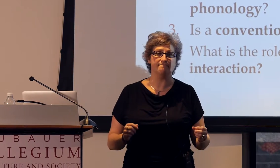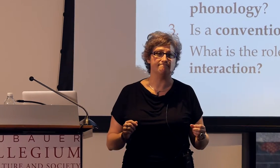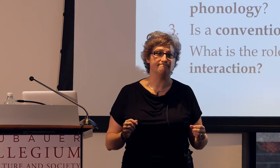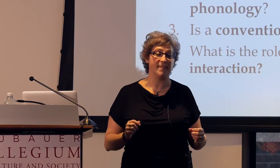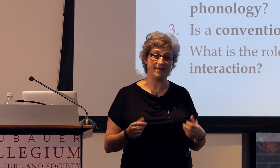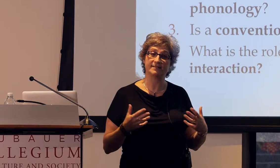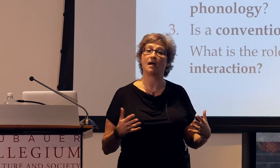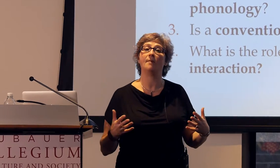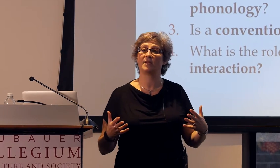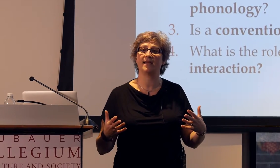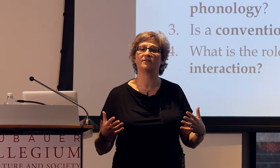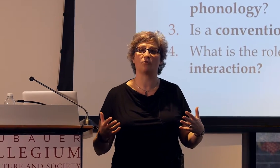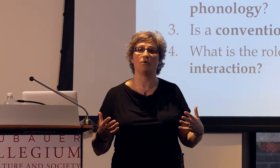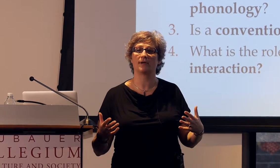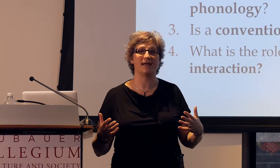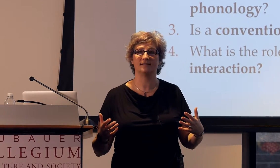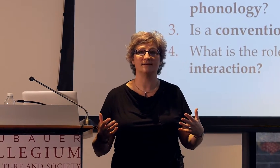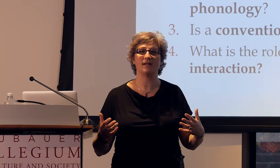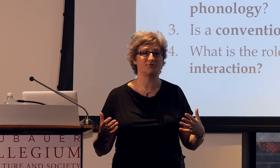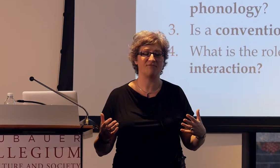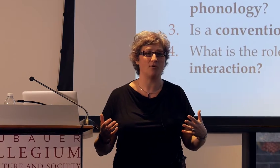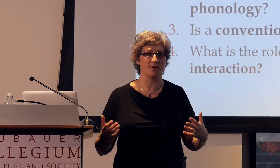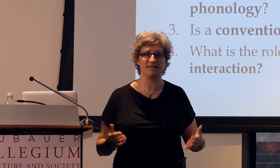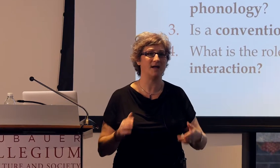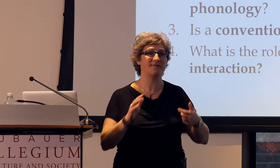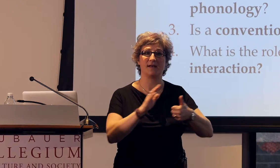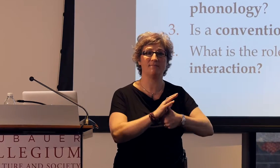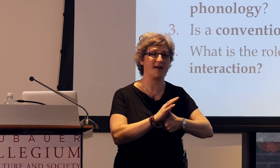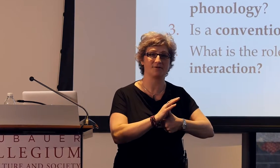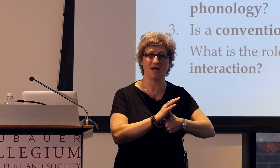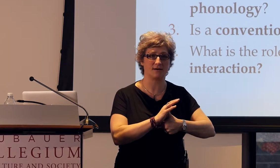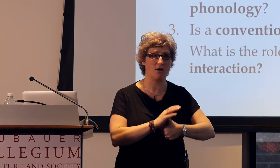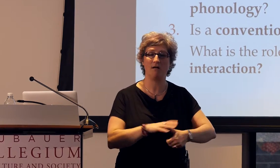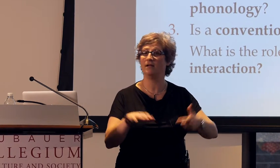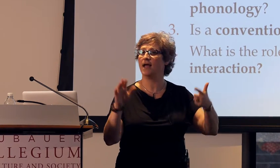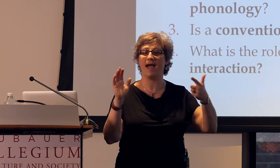And it's a complicated role, okay, it's not straightforward, it's not that it matters not at all